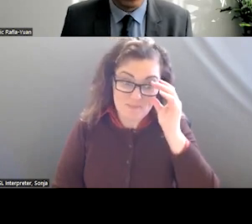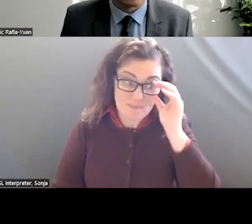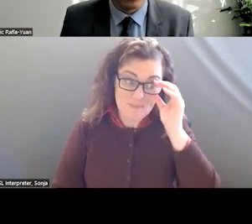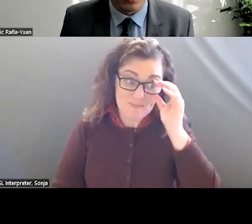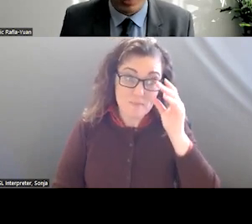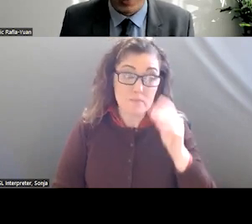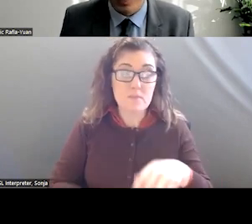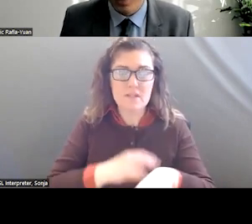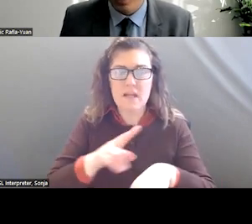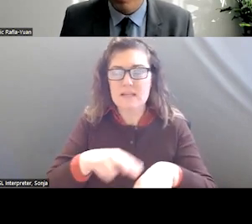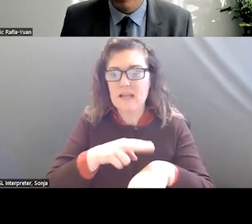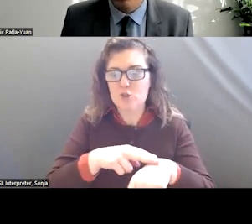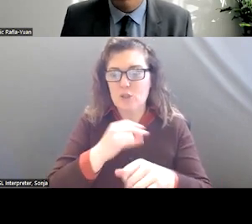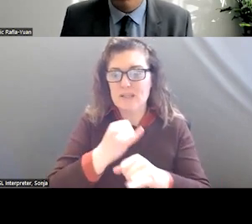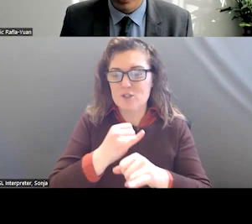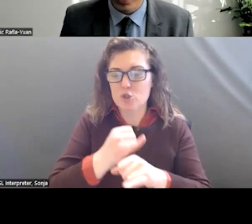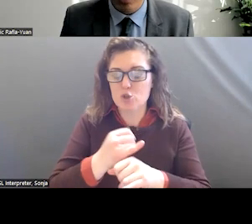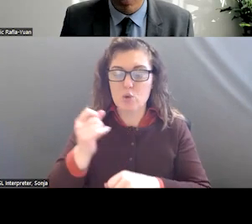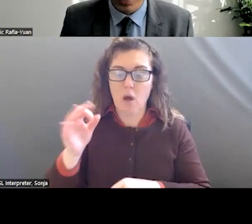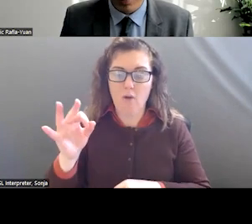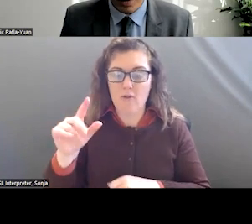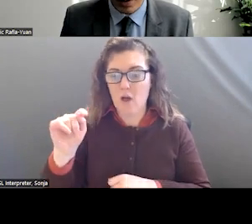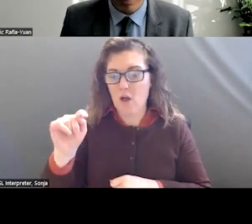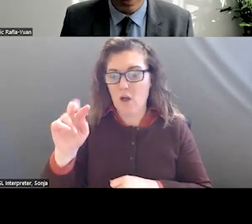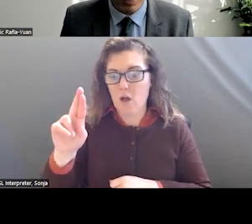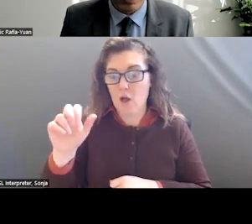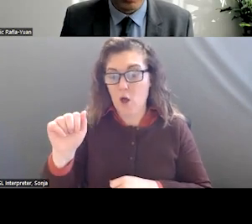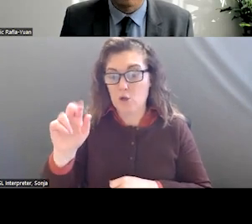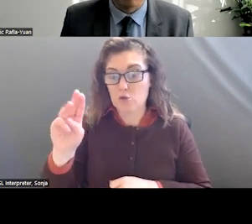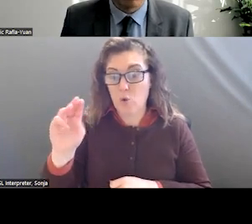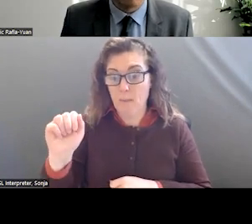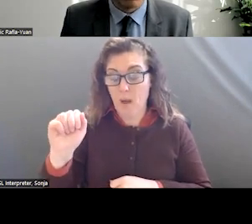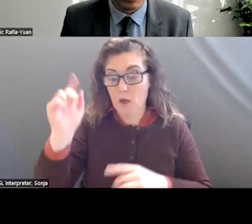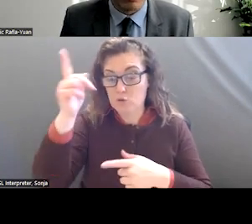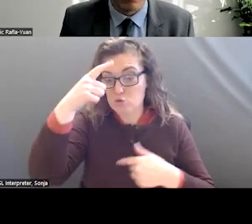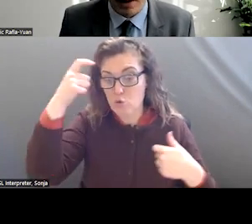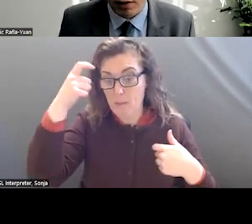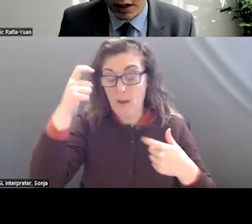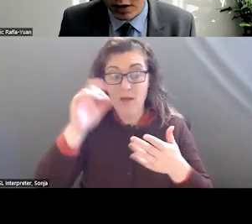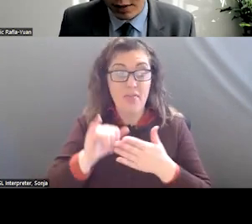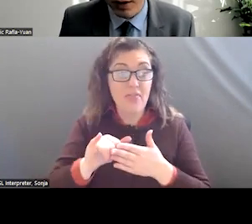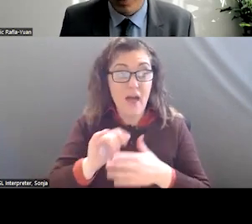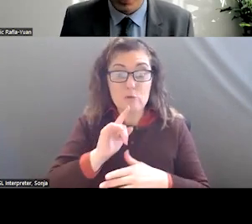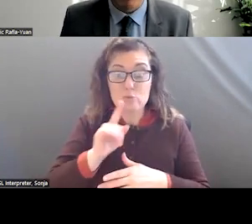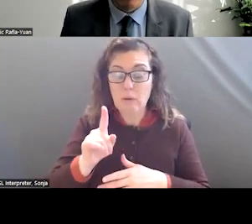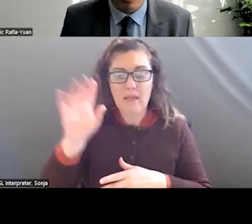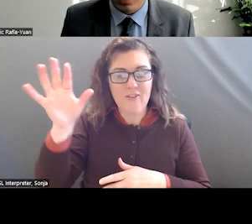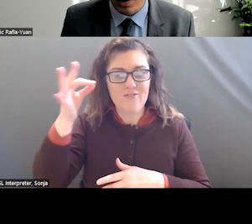INSTITUTE OF TRAUMA. THIS IS REALLY FOR THE FEDERAL LEADERSHIP AND TO HAVE A PERMANENT